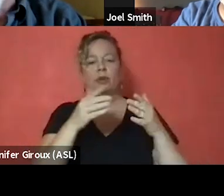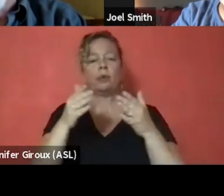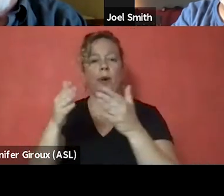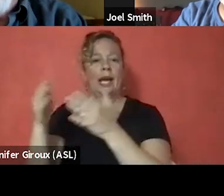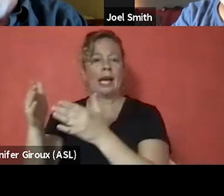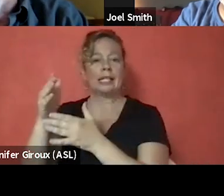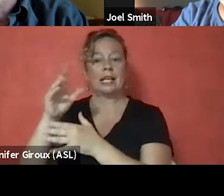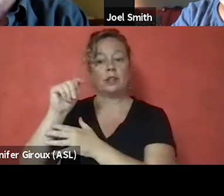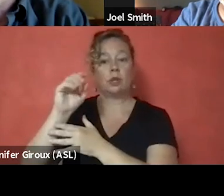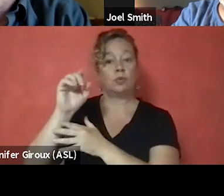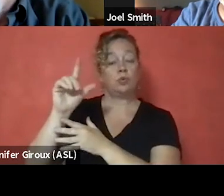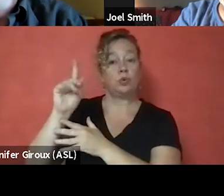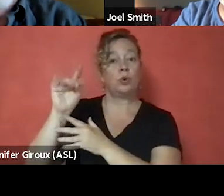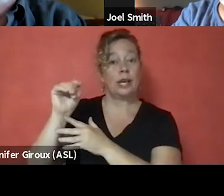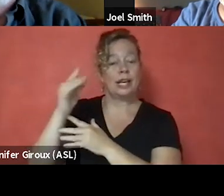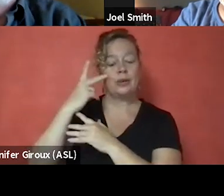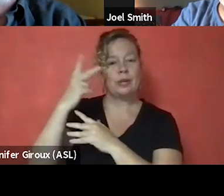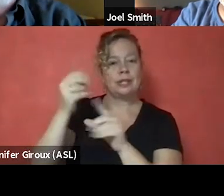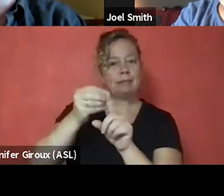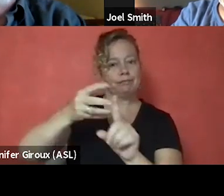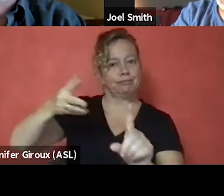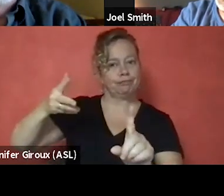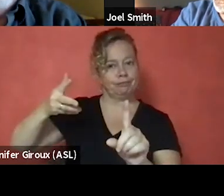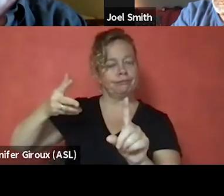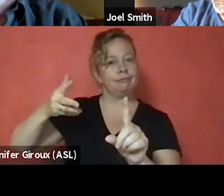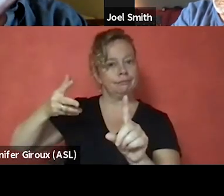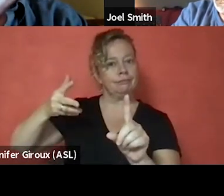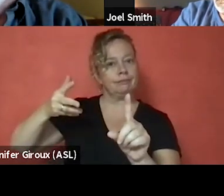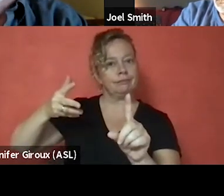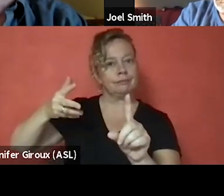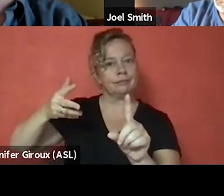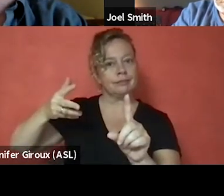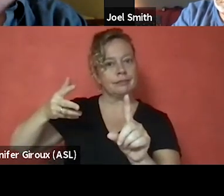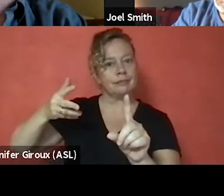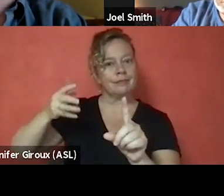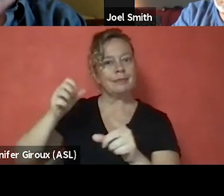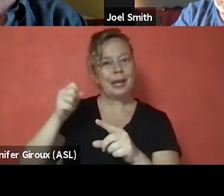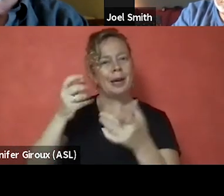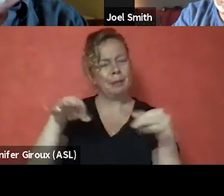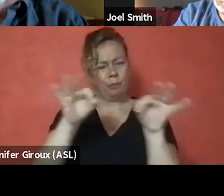you'll see that elaborated upon more. But yeah, important stuff.